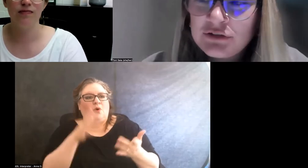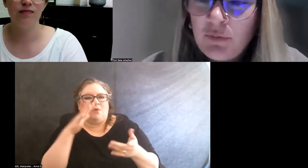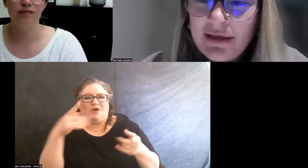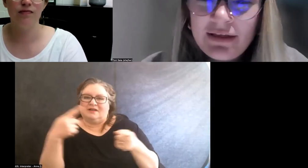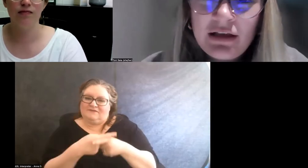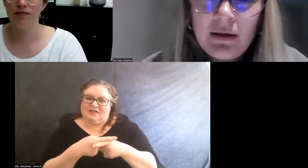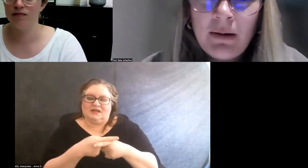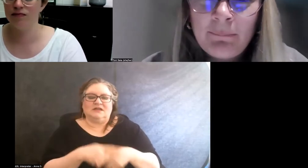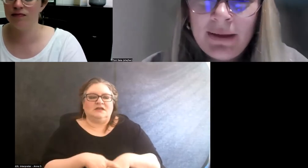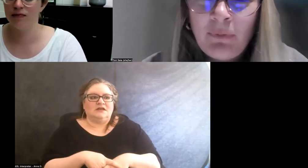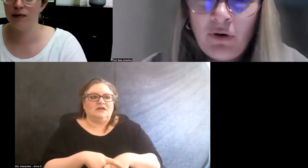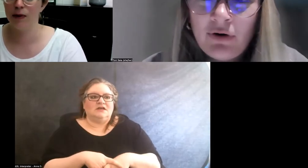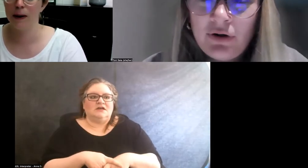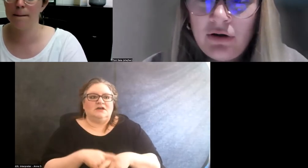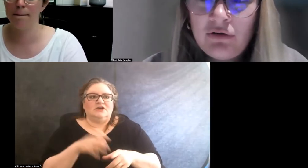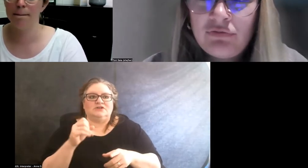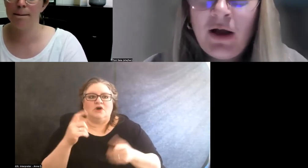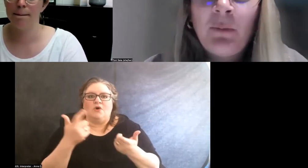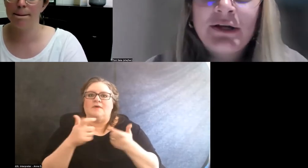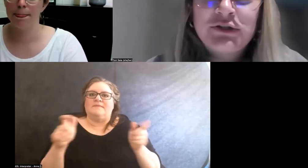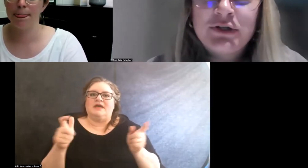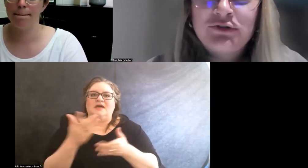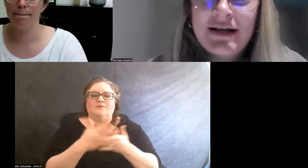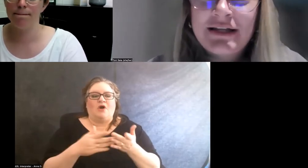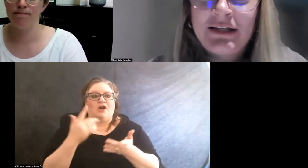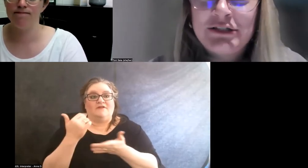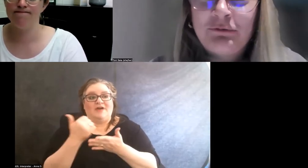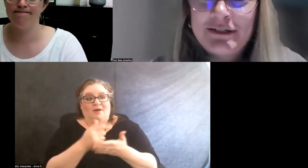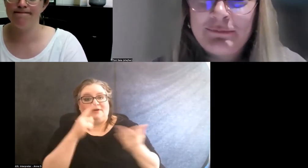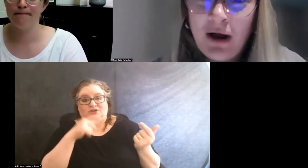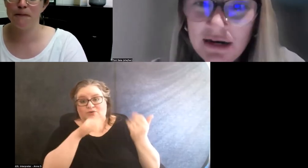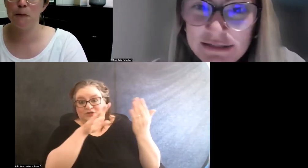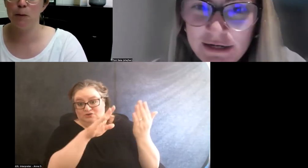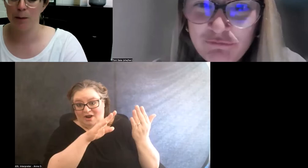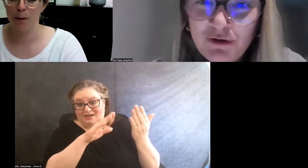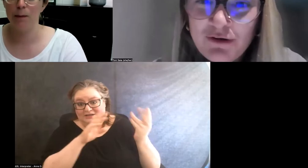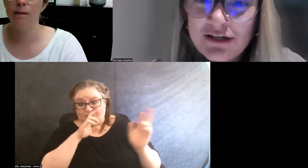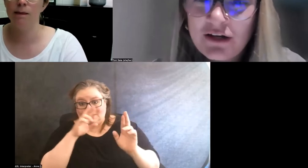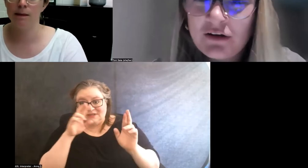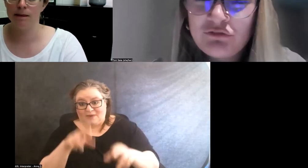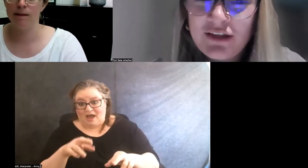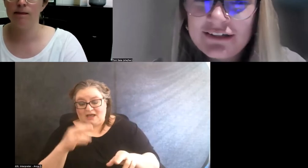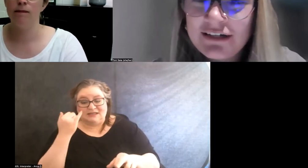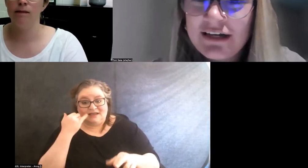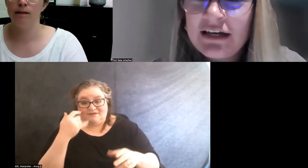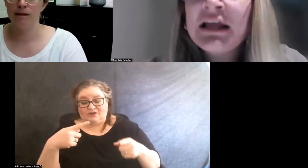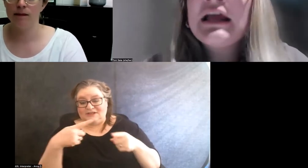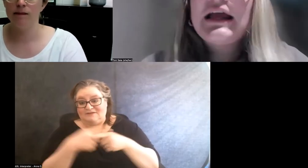So I think a big part of helping to address at least the response if there is a conflicting need